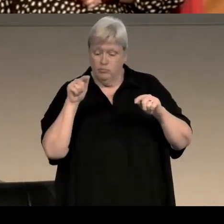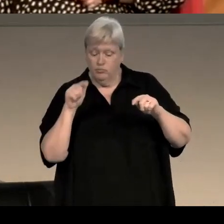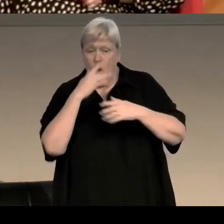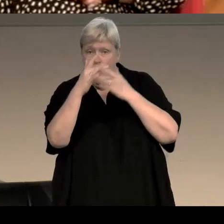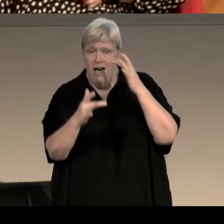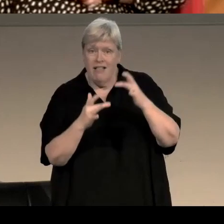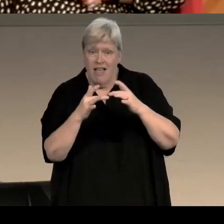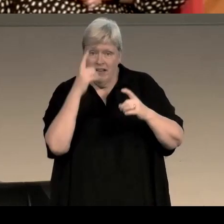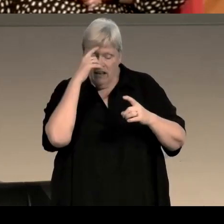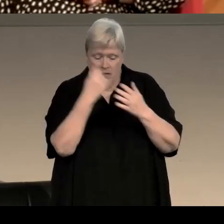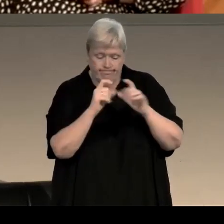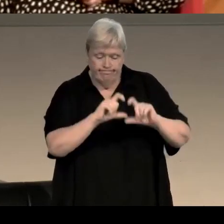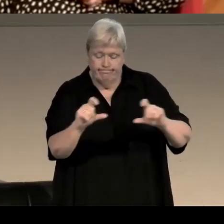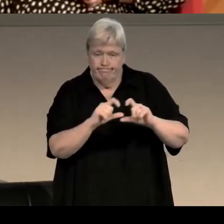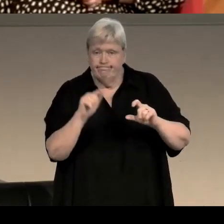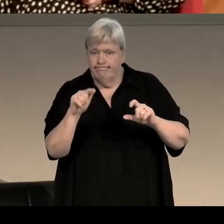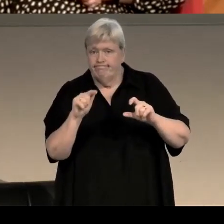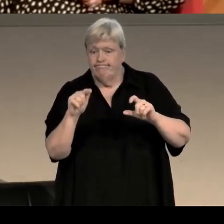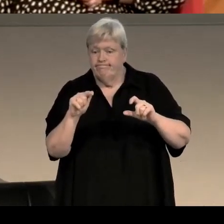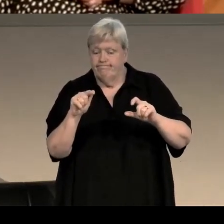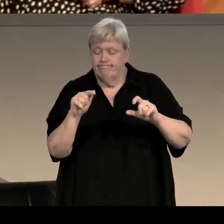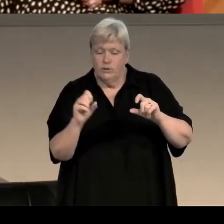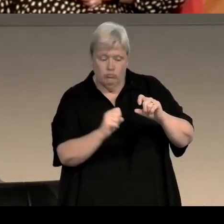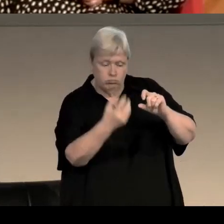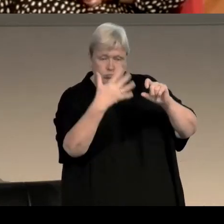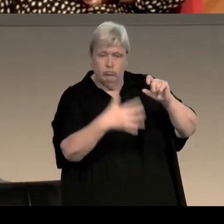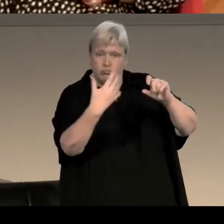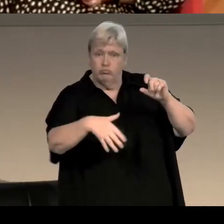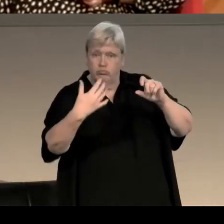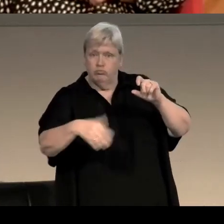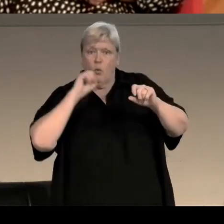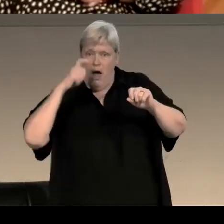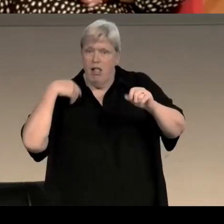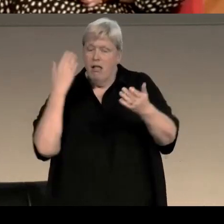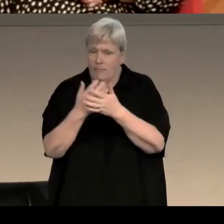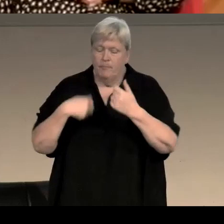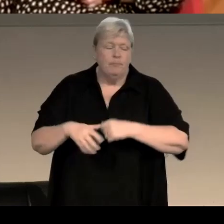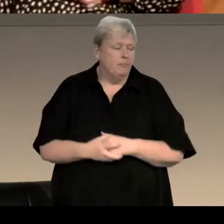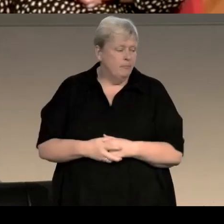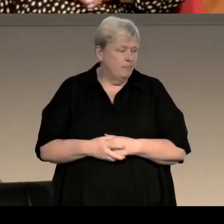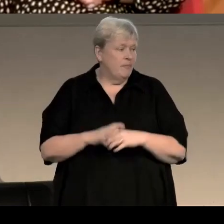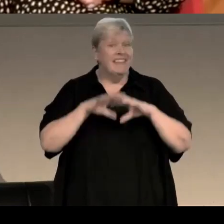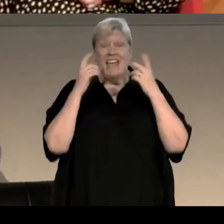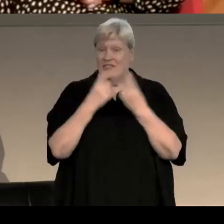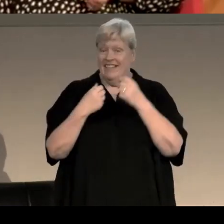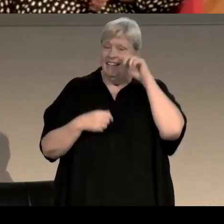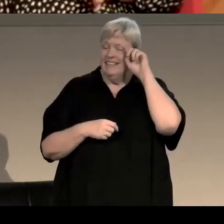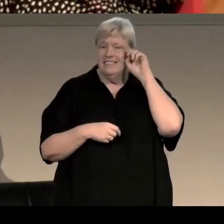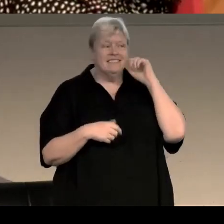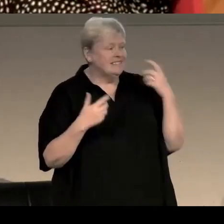and you'll be able to see a wee button to make that happen at the bottom of your screen. So, I think that's everything other than if the